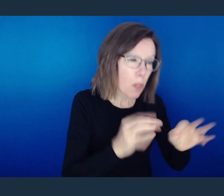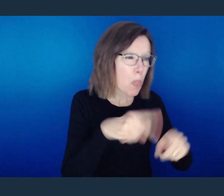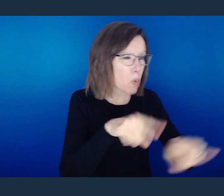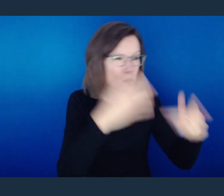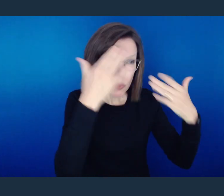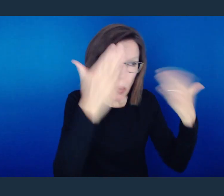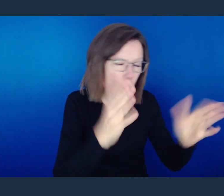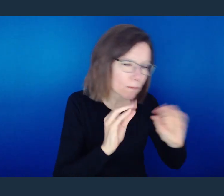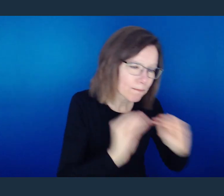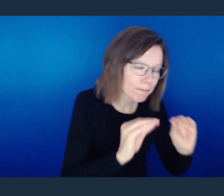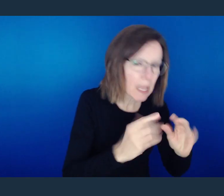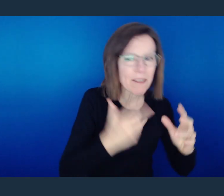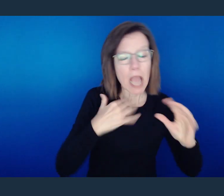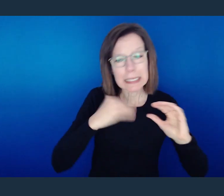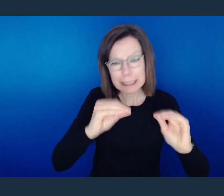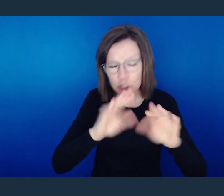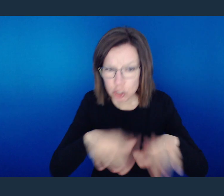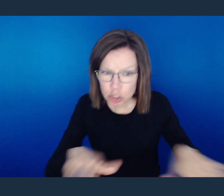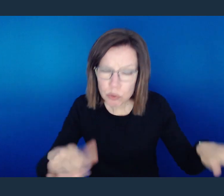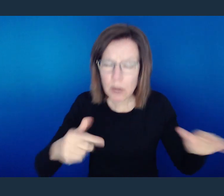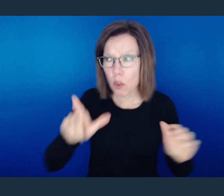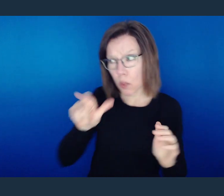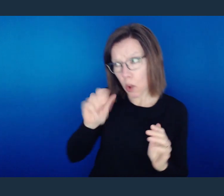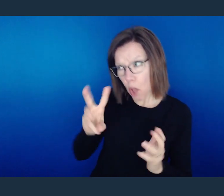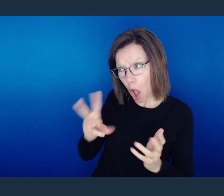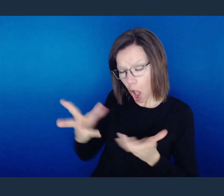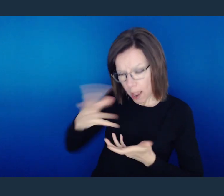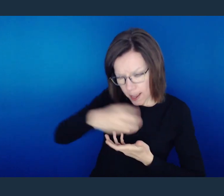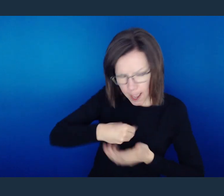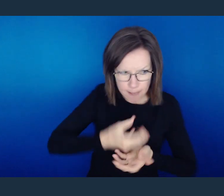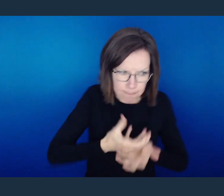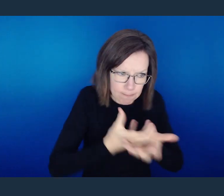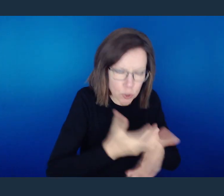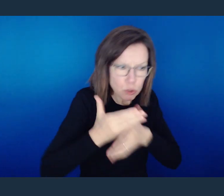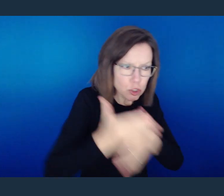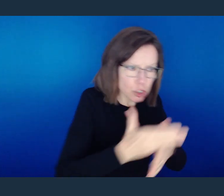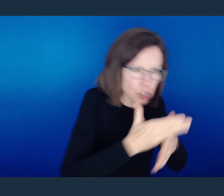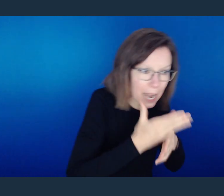an instructor of the foolish, a teacher of children, having in the law the embodiment